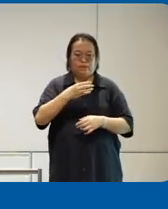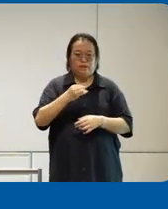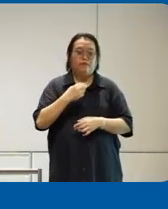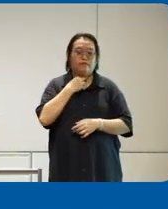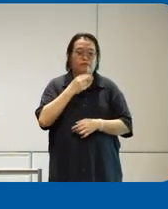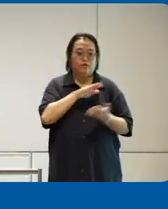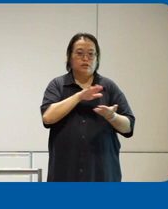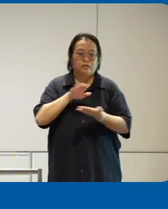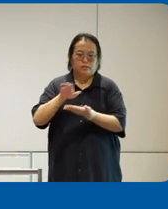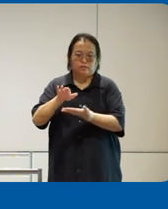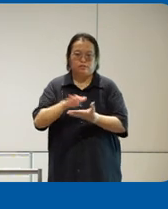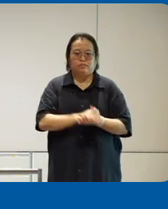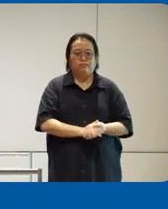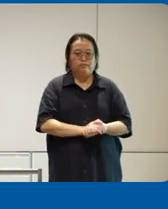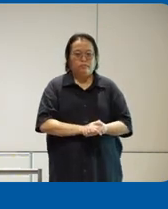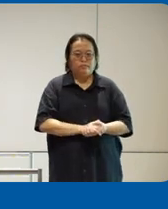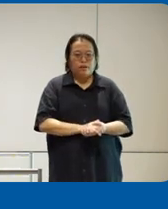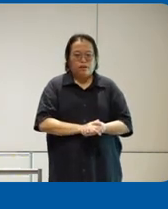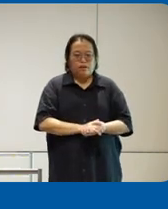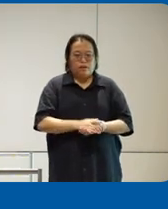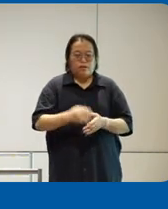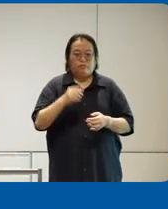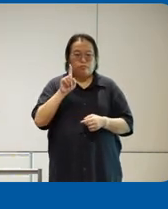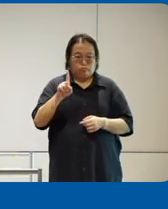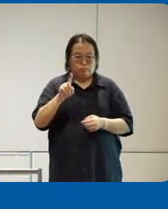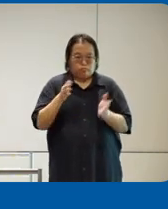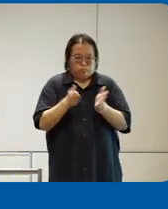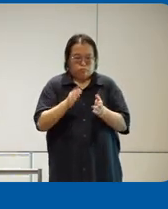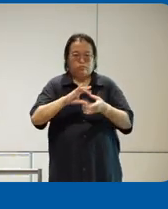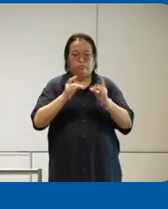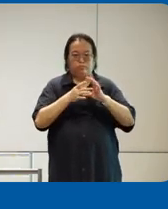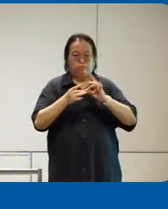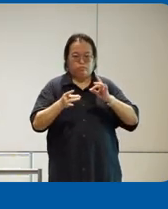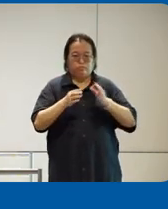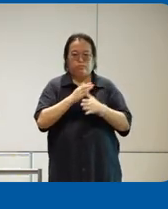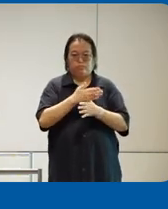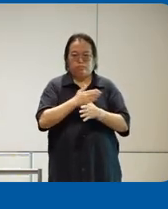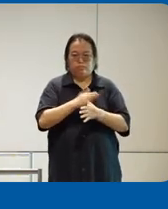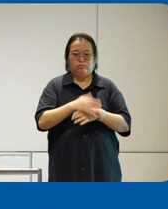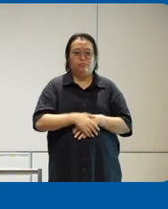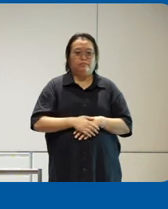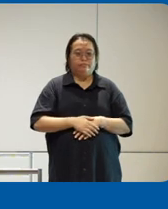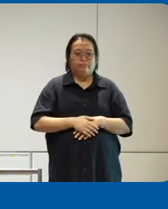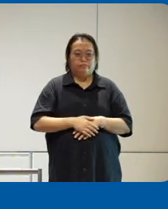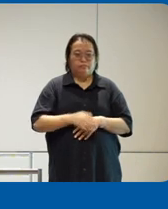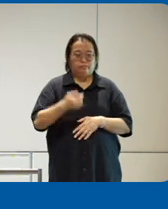um let me tell you a small story um one of the people on my team she sprained her wrist and this